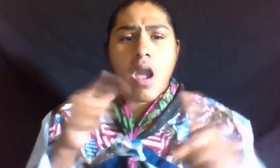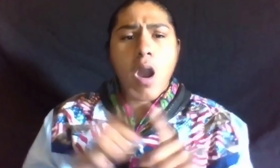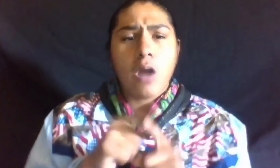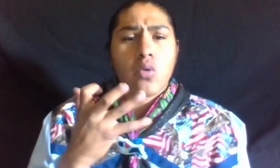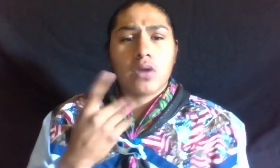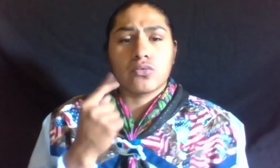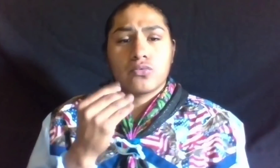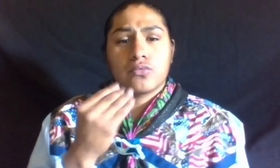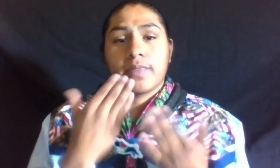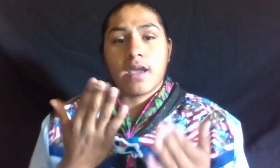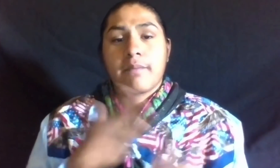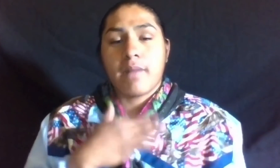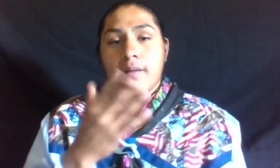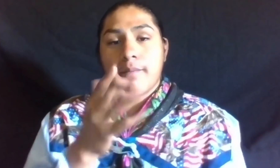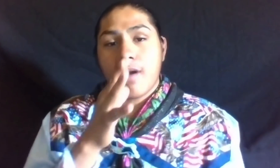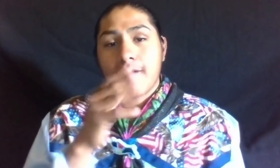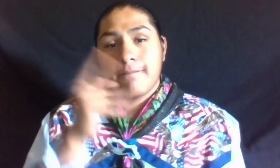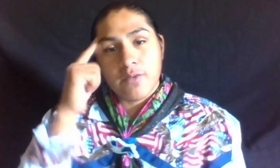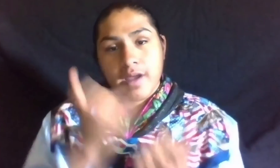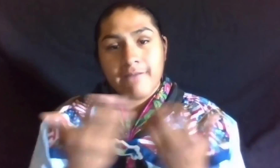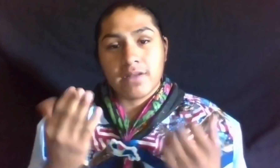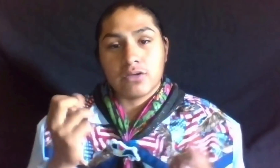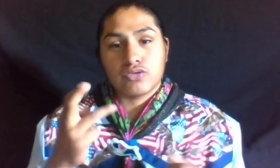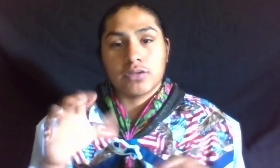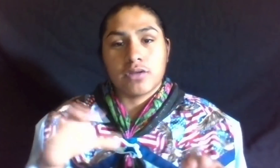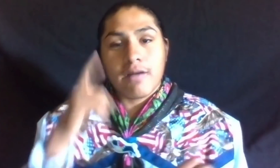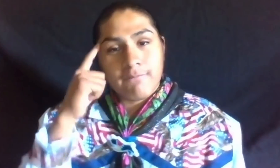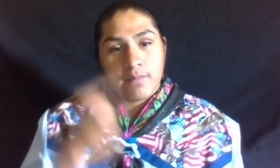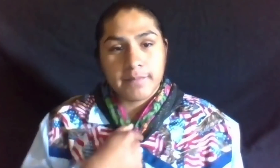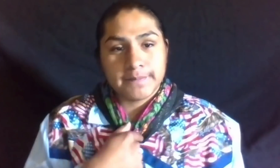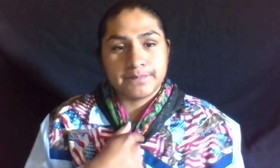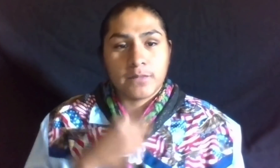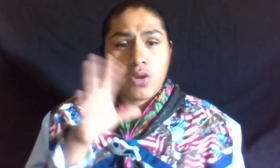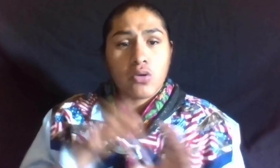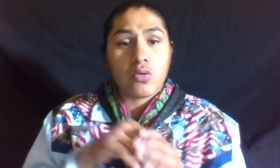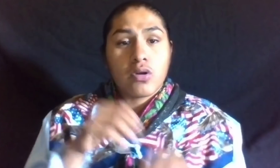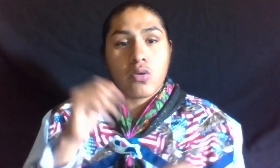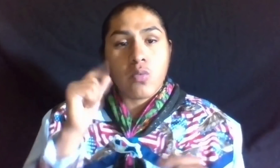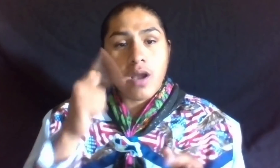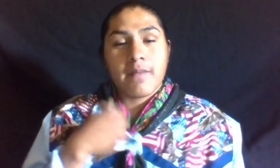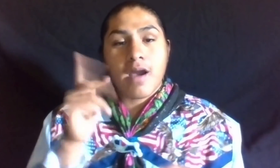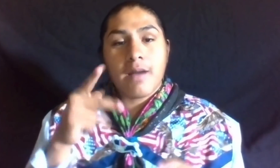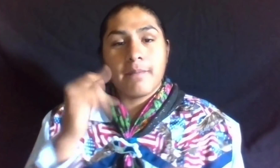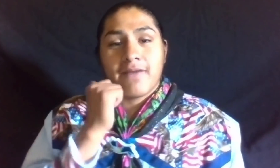ALSO, I WANT TO THANK MY MOM FOR EVERYTHING SHE HAS DONE FOR ME, INCLUDING WAKING ME UP